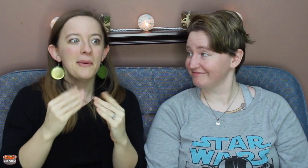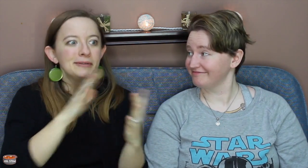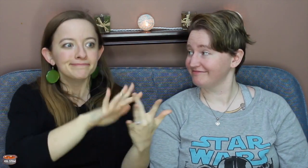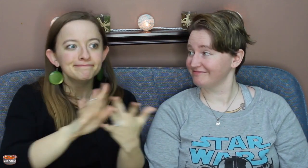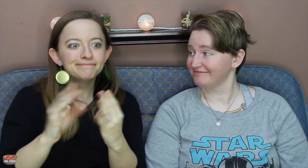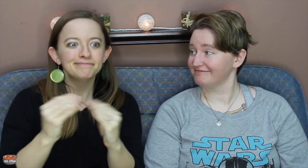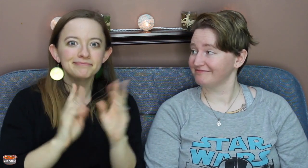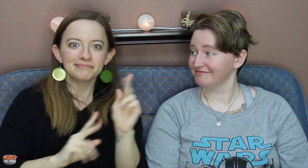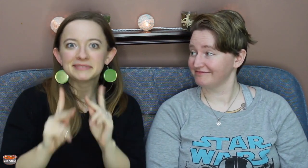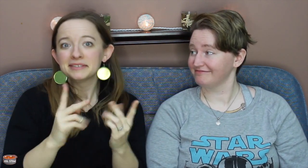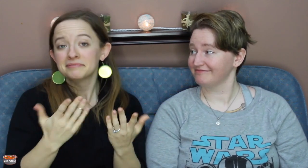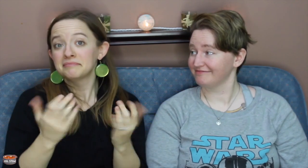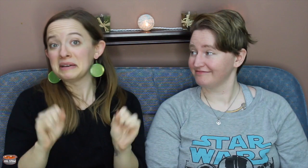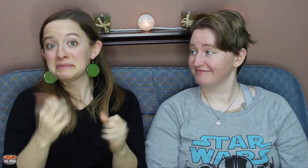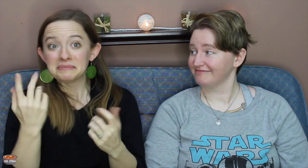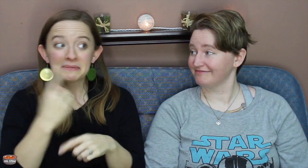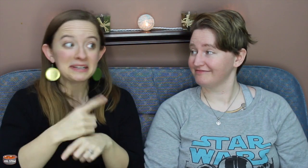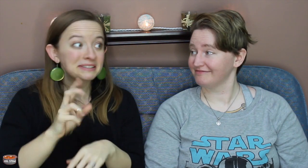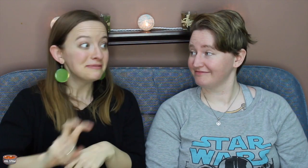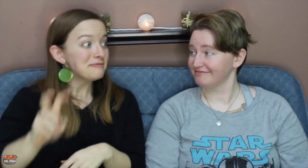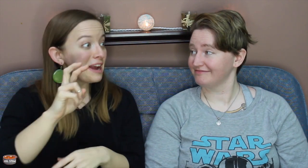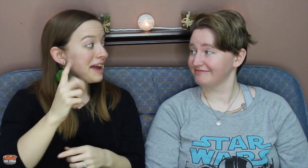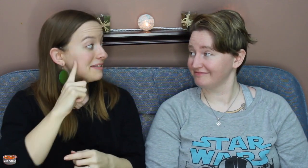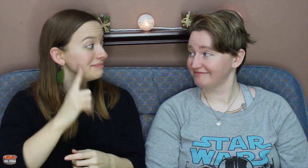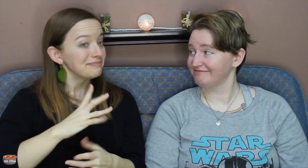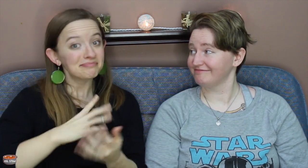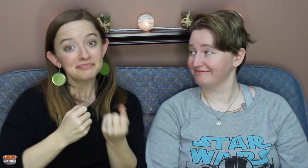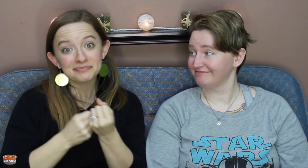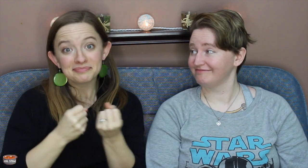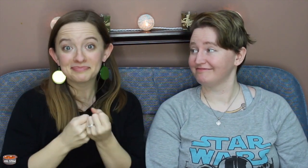we'd appreciate that. We'd love to expand the channel, contact more people, maybe one day